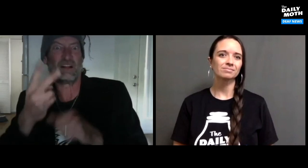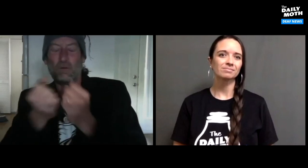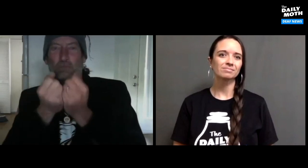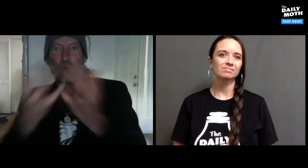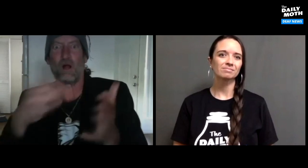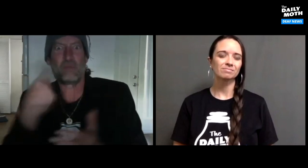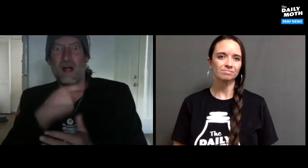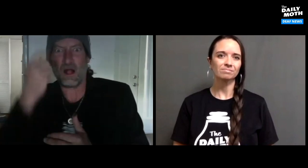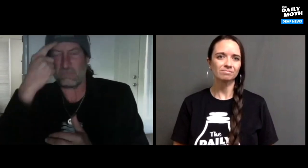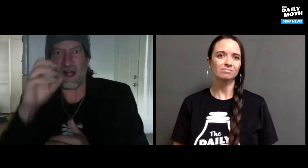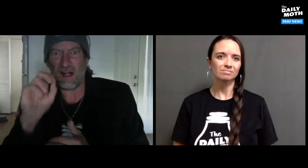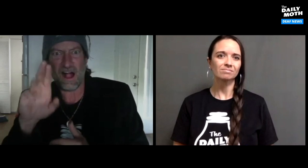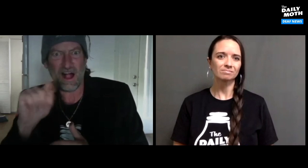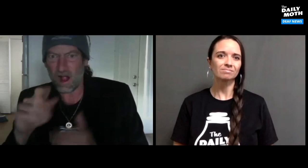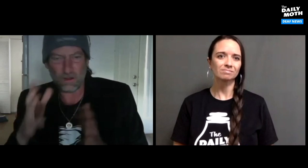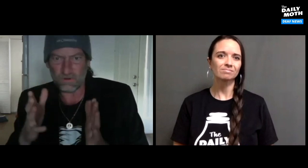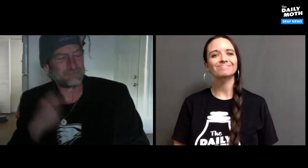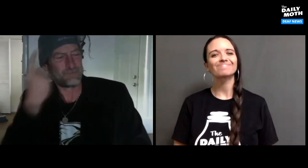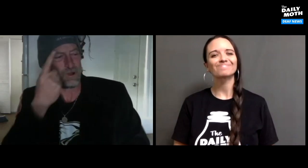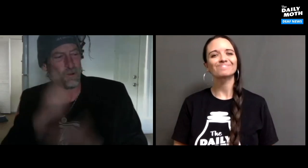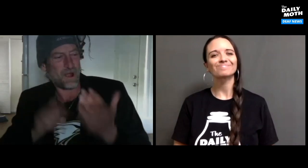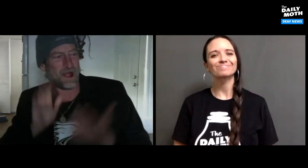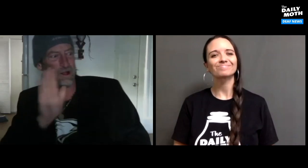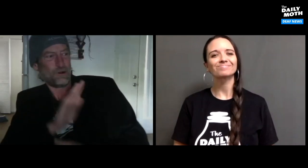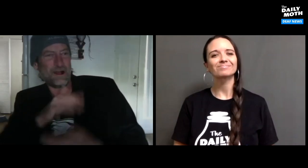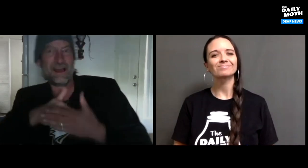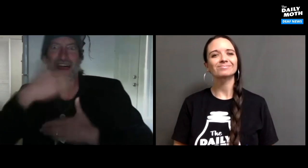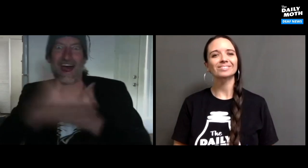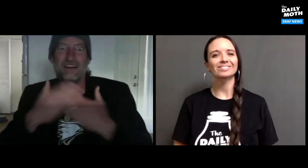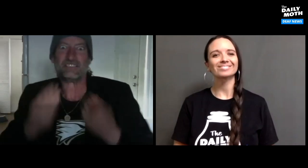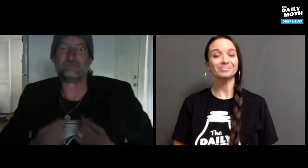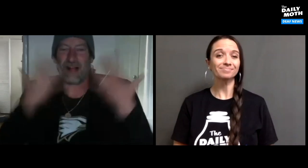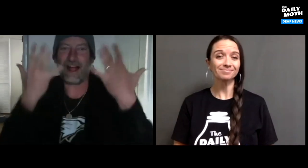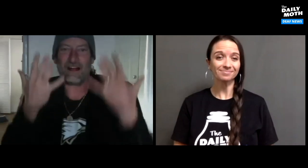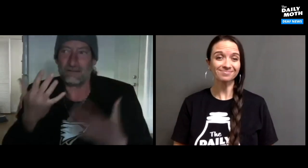new things that blew my mind. I do wonder what the next generation's movie